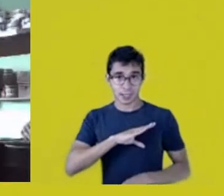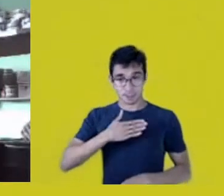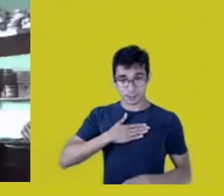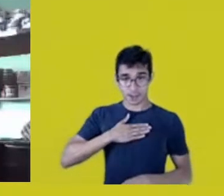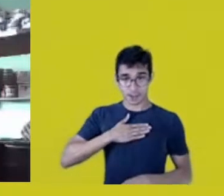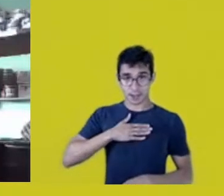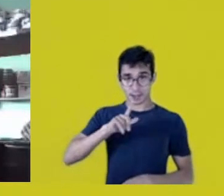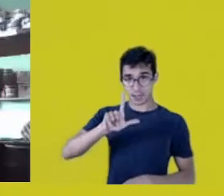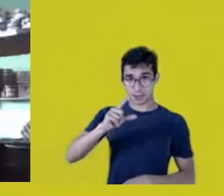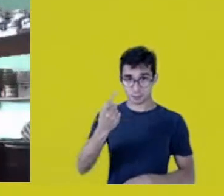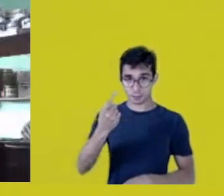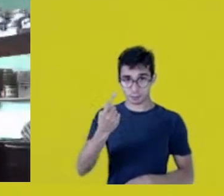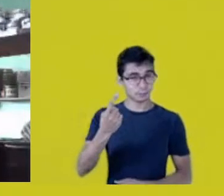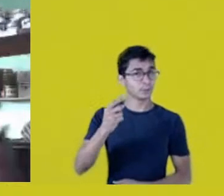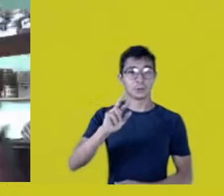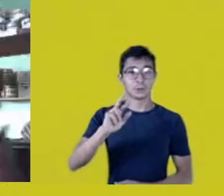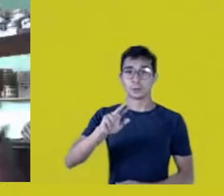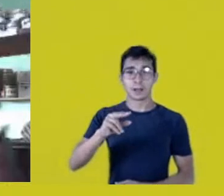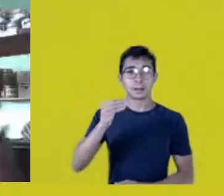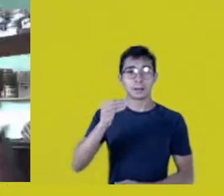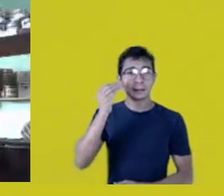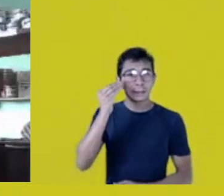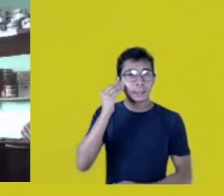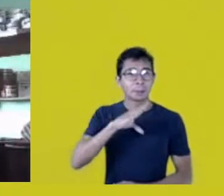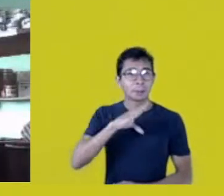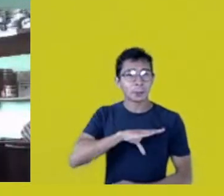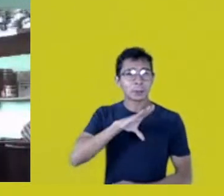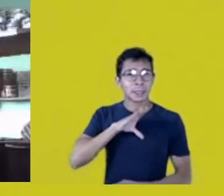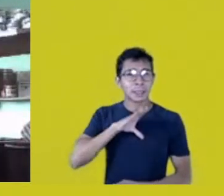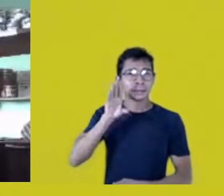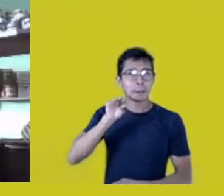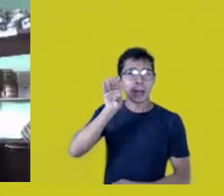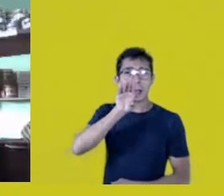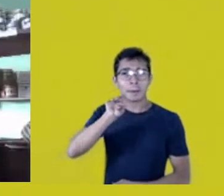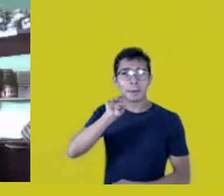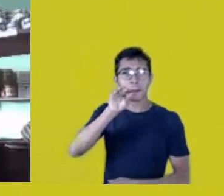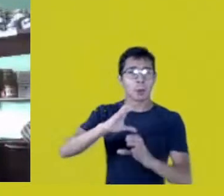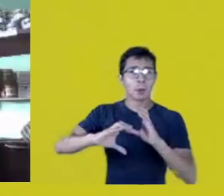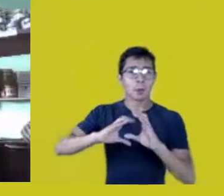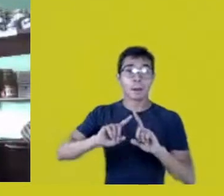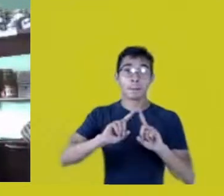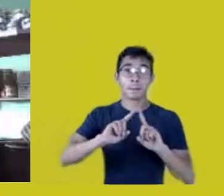I’m trying to communicate, but my language is Nheengatu,